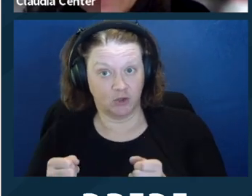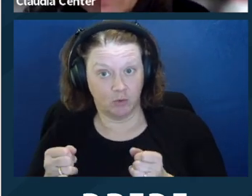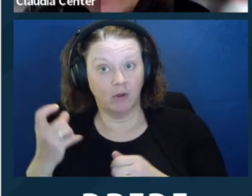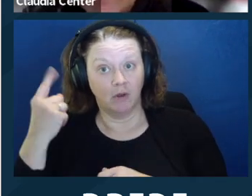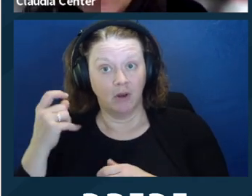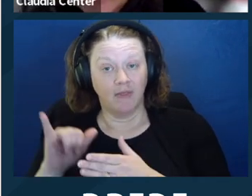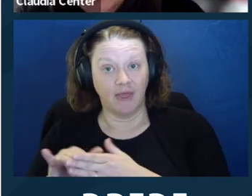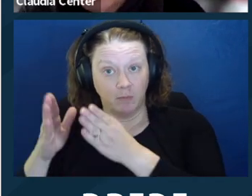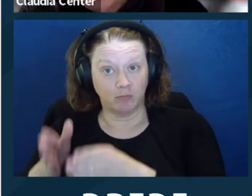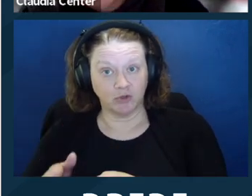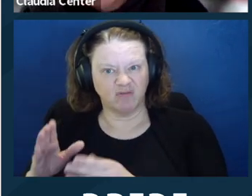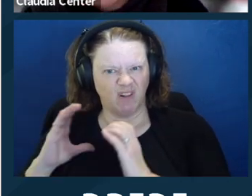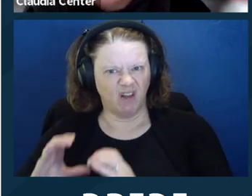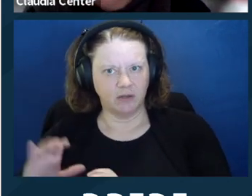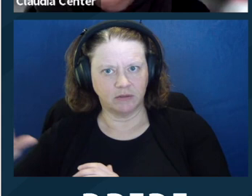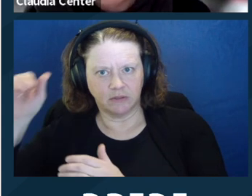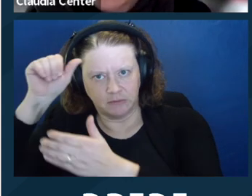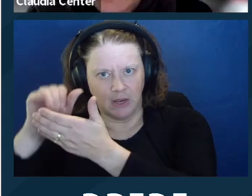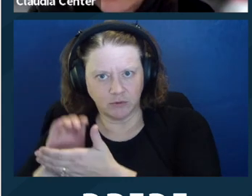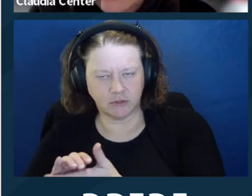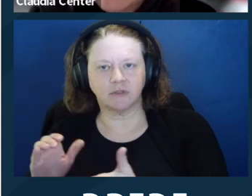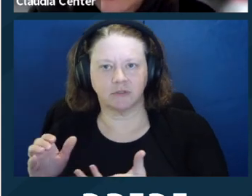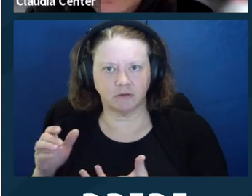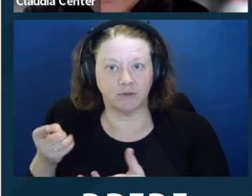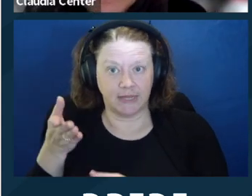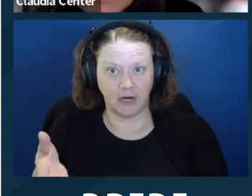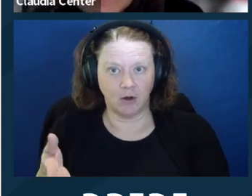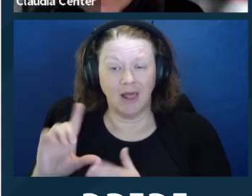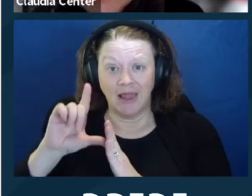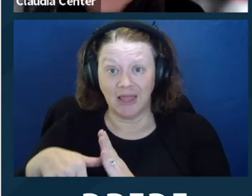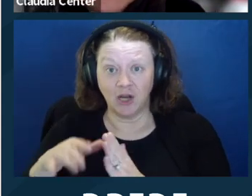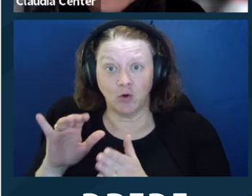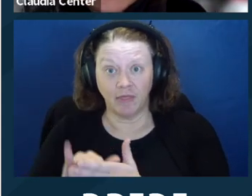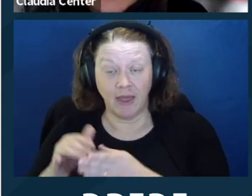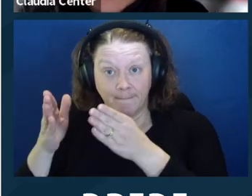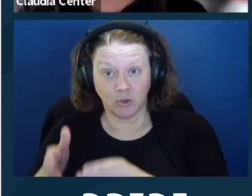there was an issue about whether there was attorney/client privilege in that meeting.